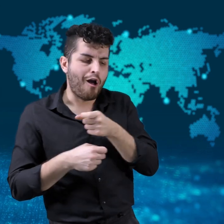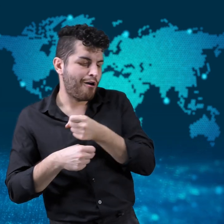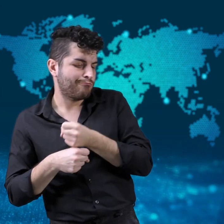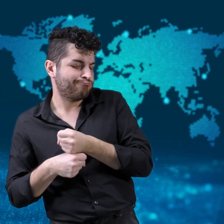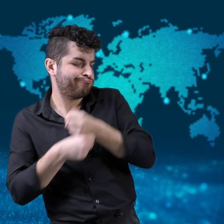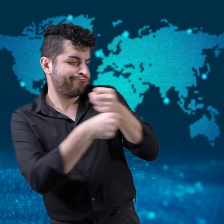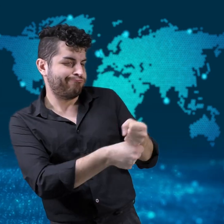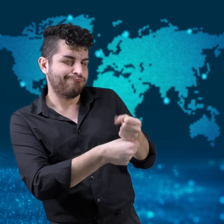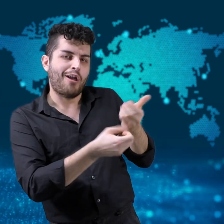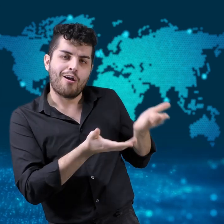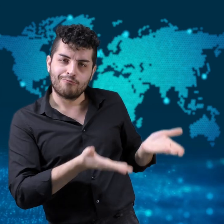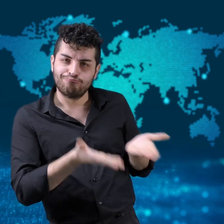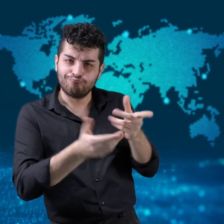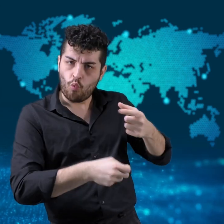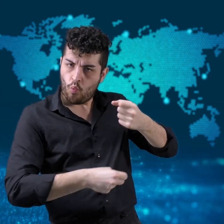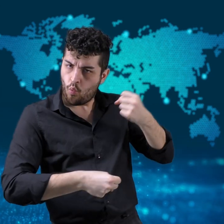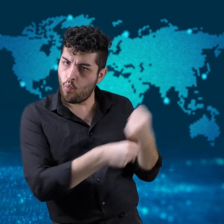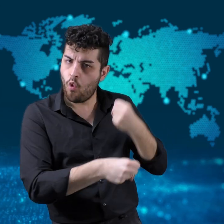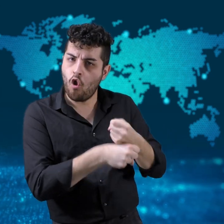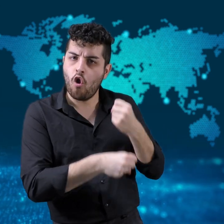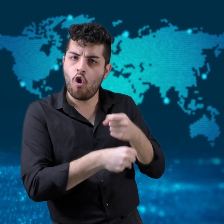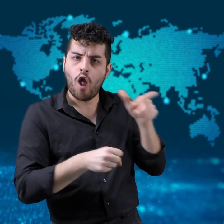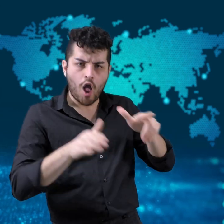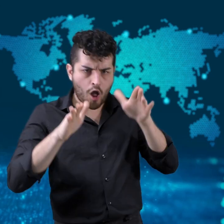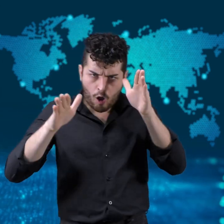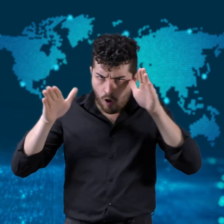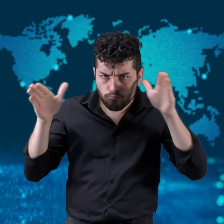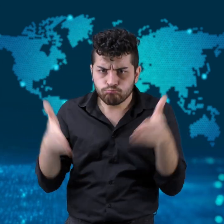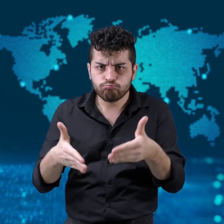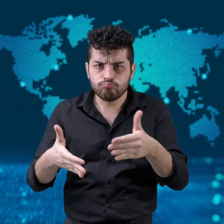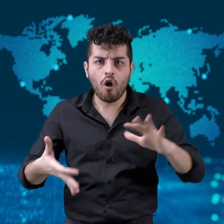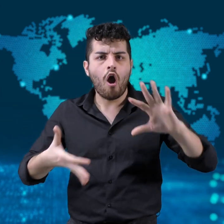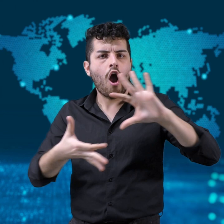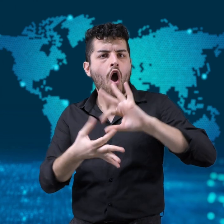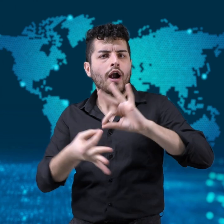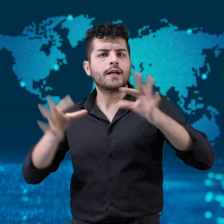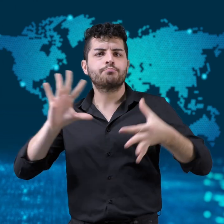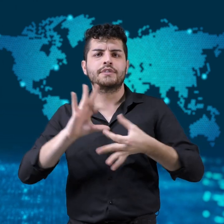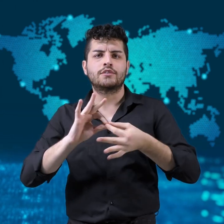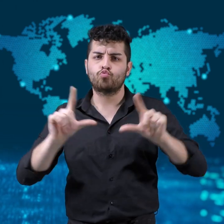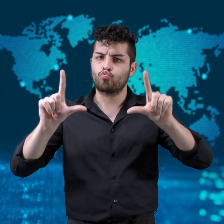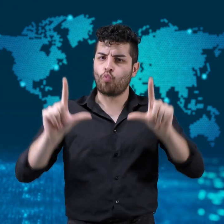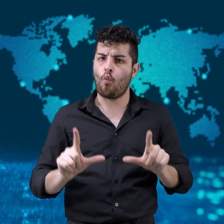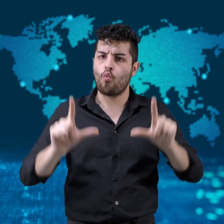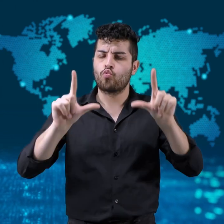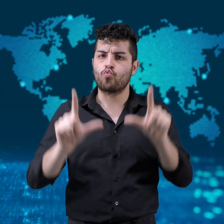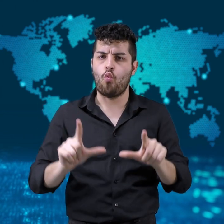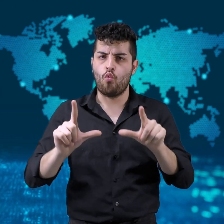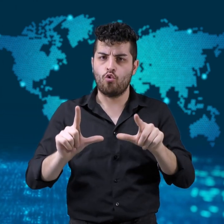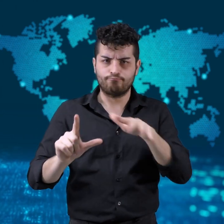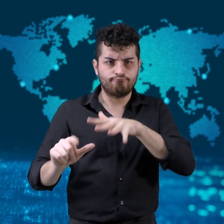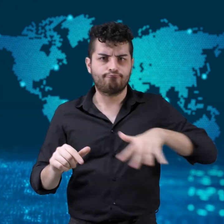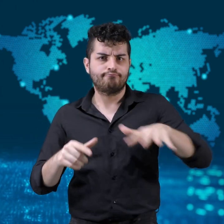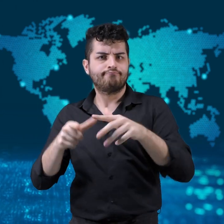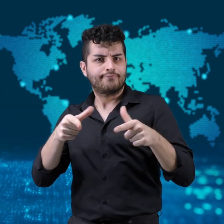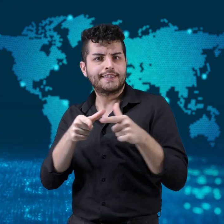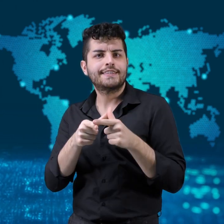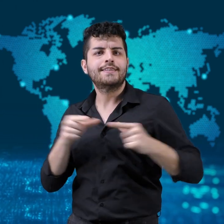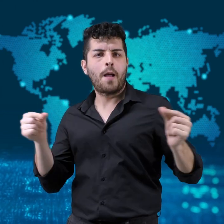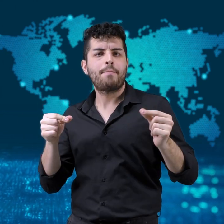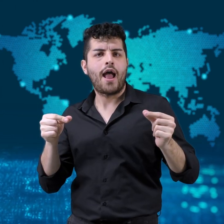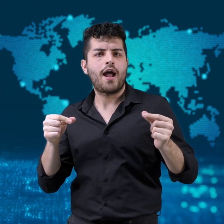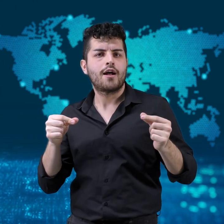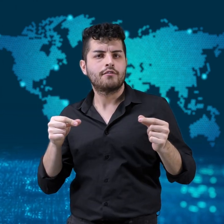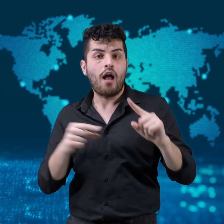Suga is working to bring the Olympics to his country and develop